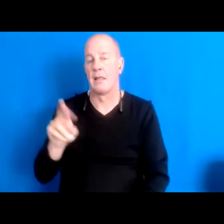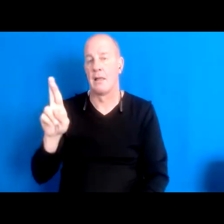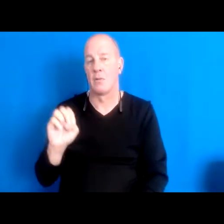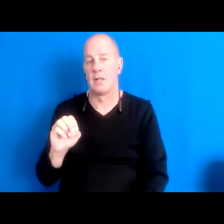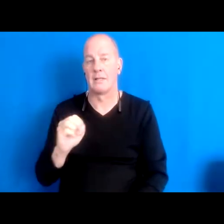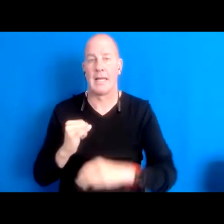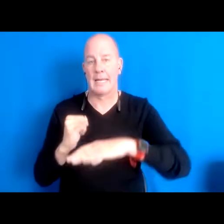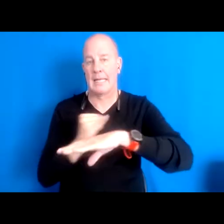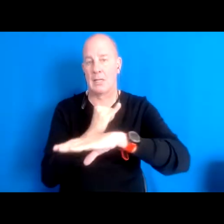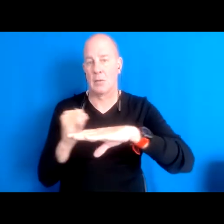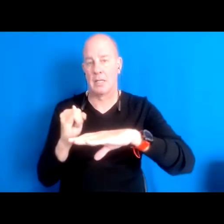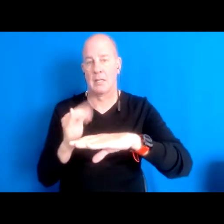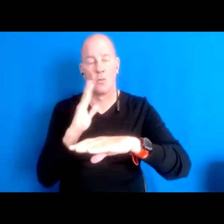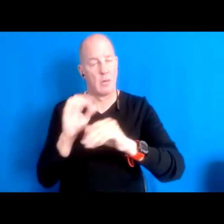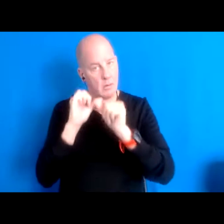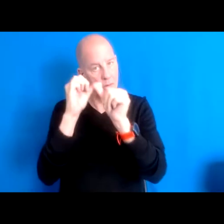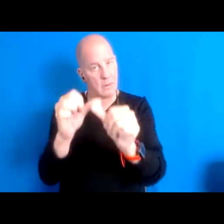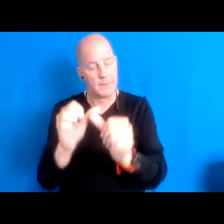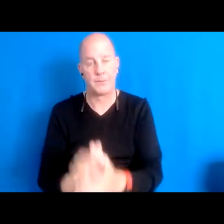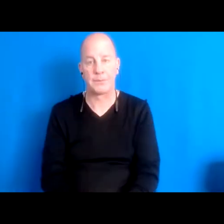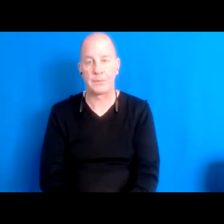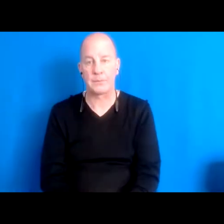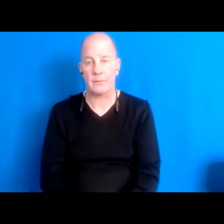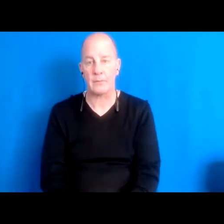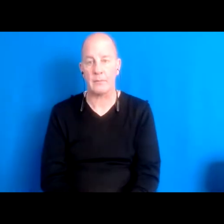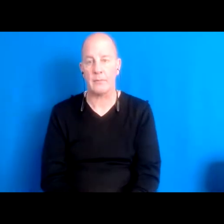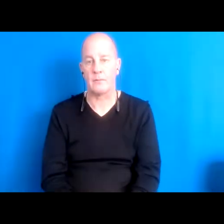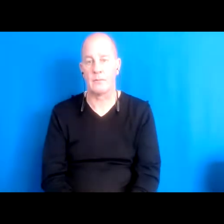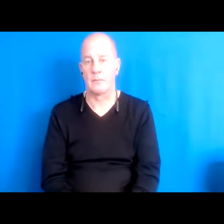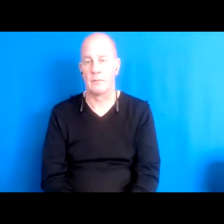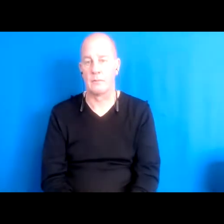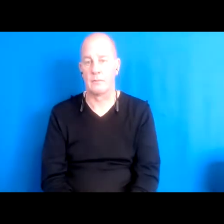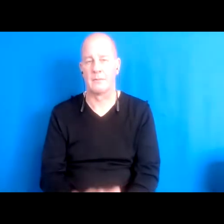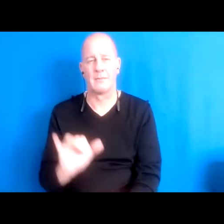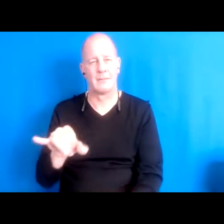15:49:34 you want to call it, going and so I was wondering how does someone mind, because